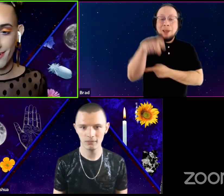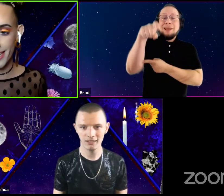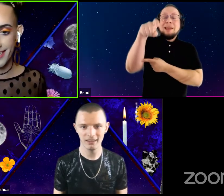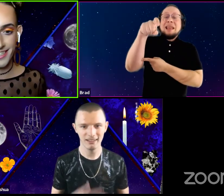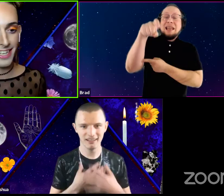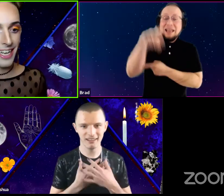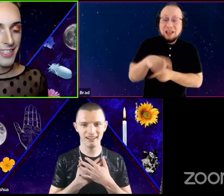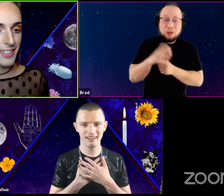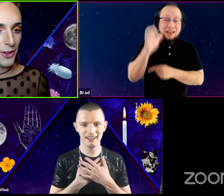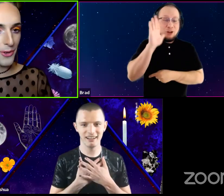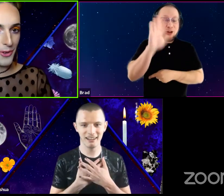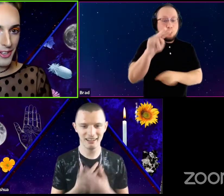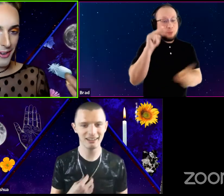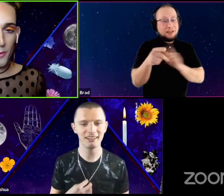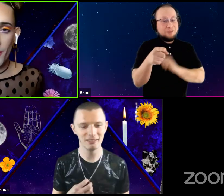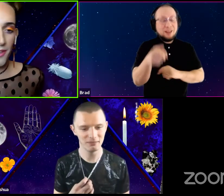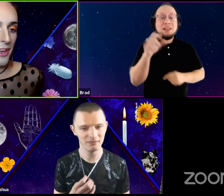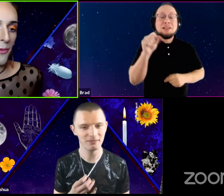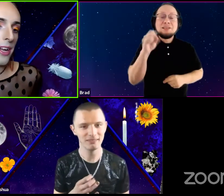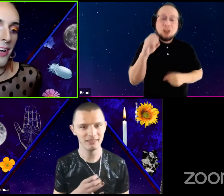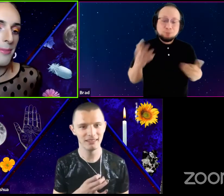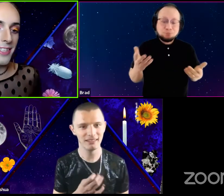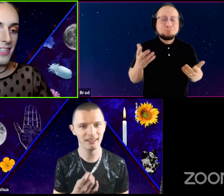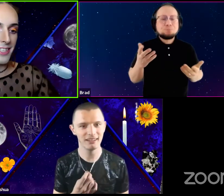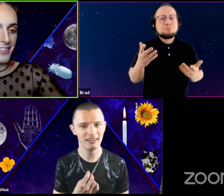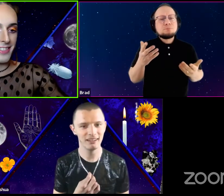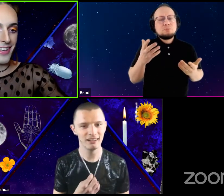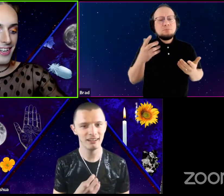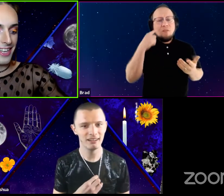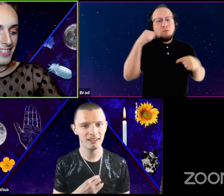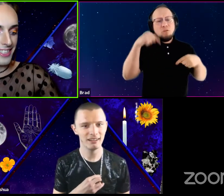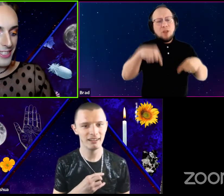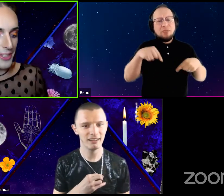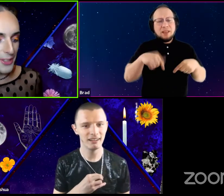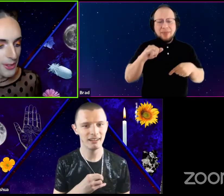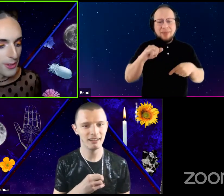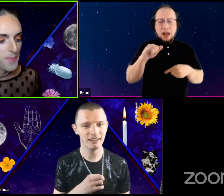So, you know, when it comes to this Sonnet too.